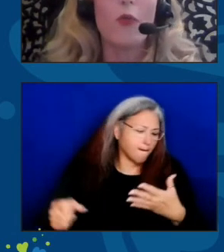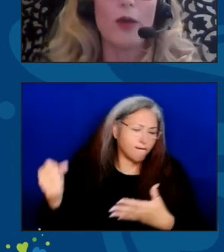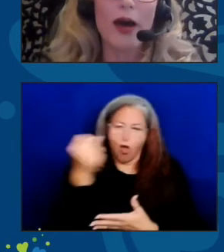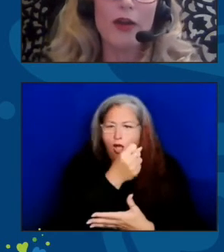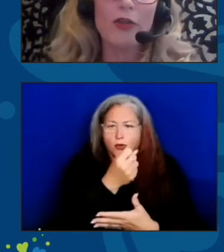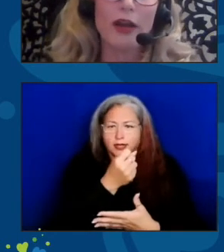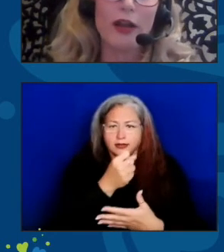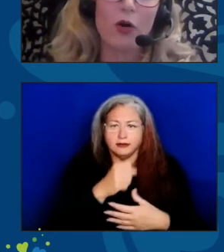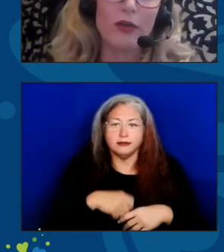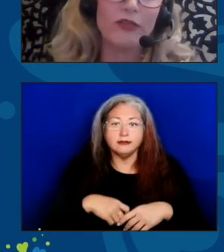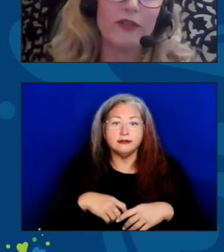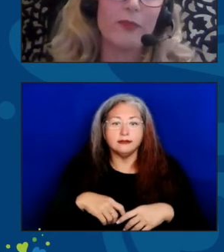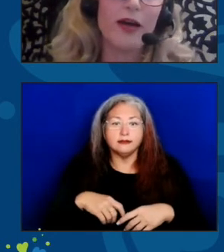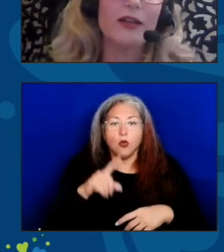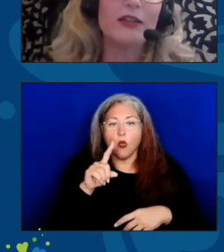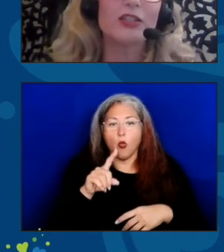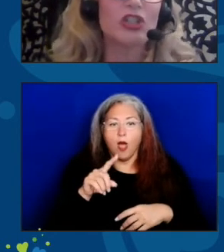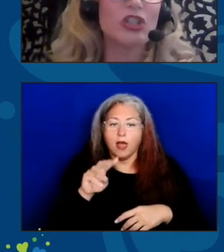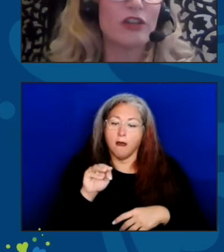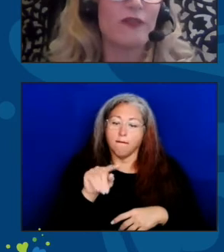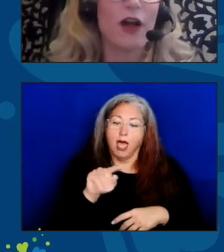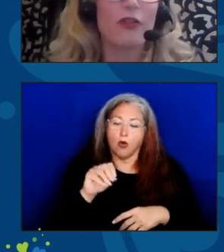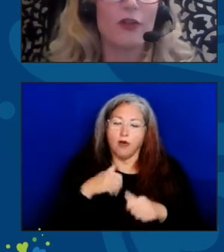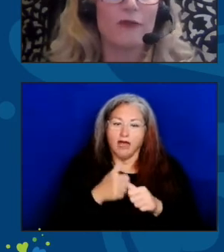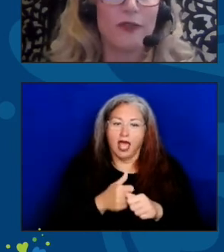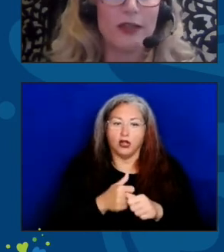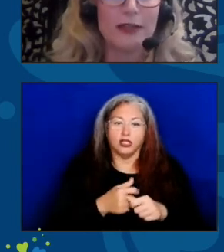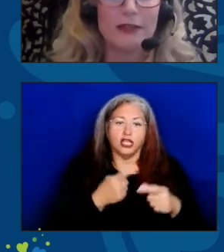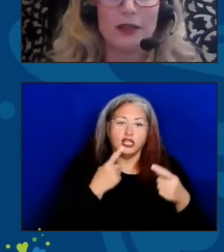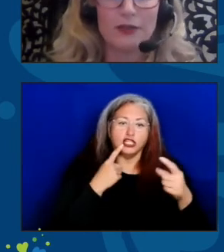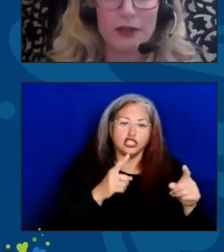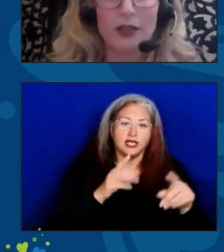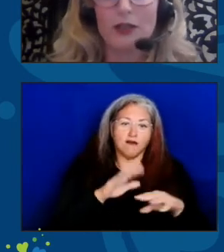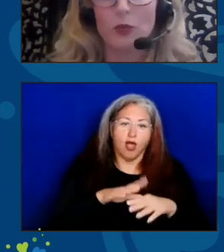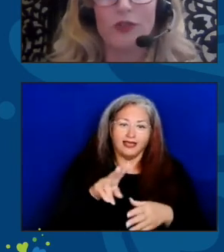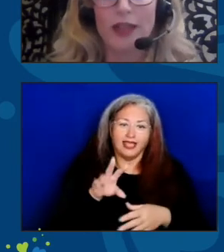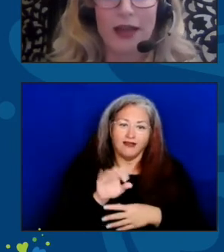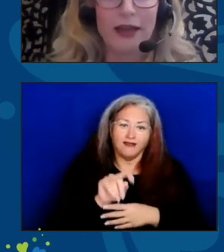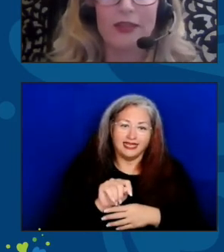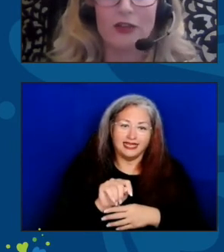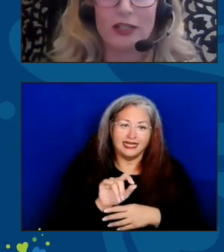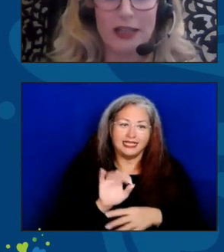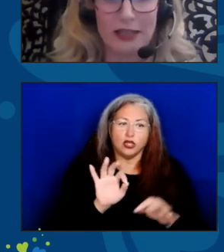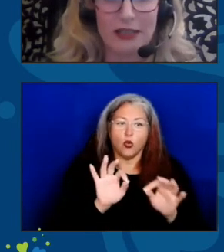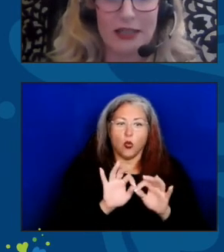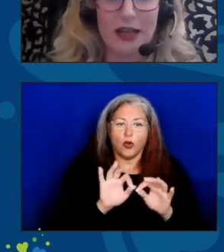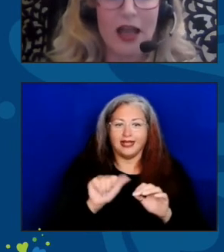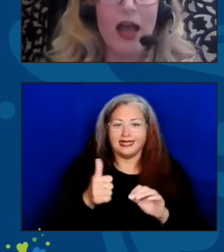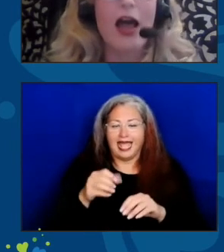One motto that I always live by is a chief on their feet is worth 10 in their seat.